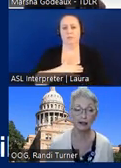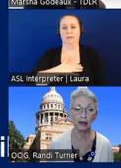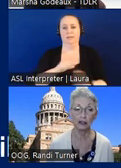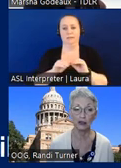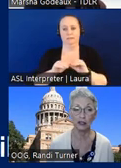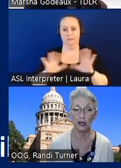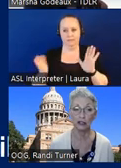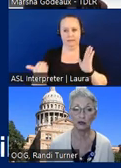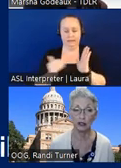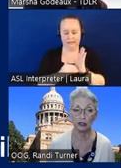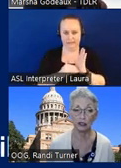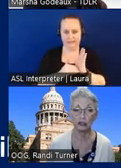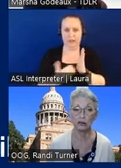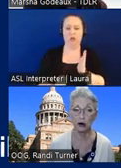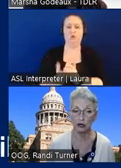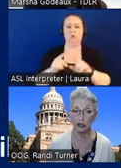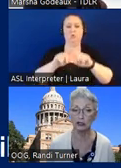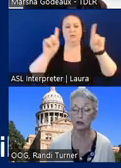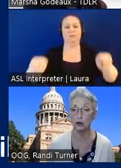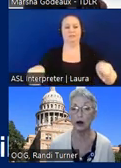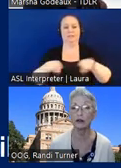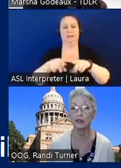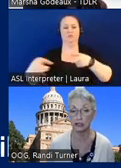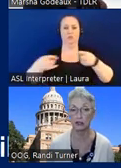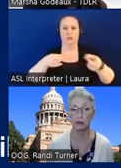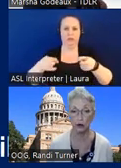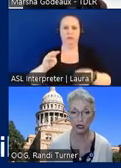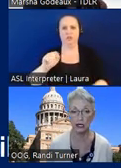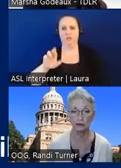about the new signage regulations and markings that are required for accessible parking